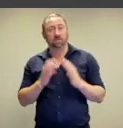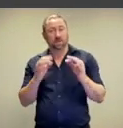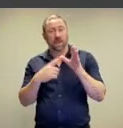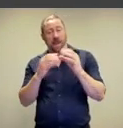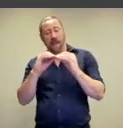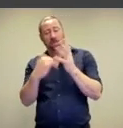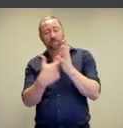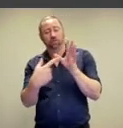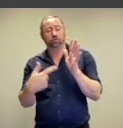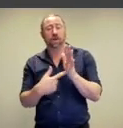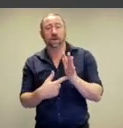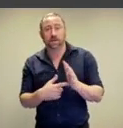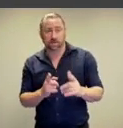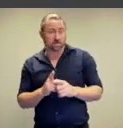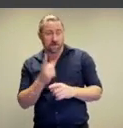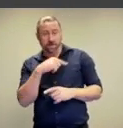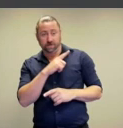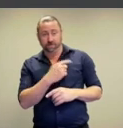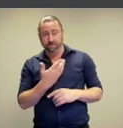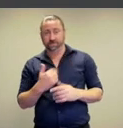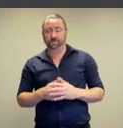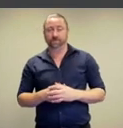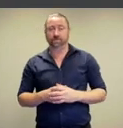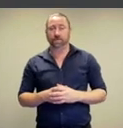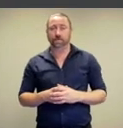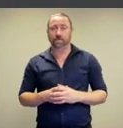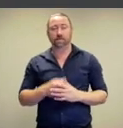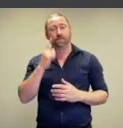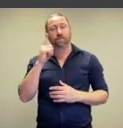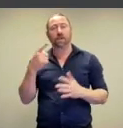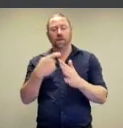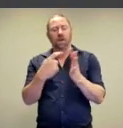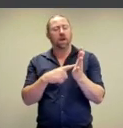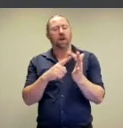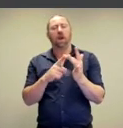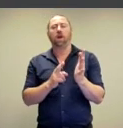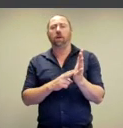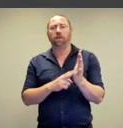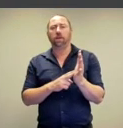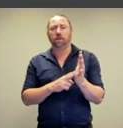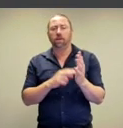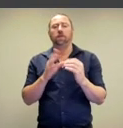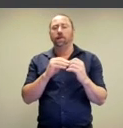especially abstracted ways